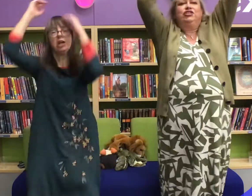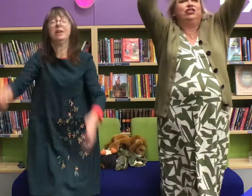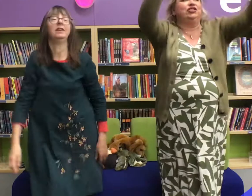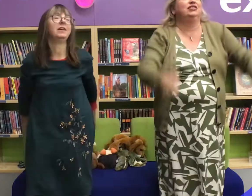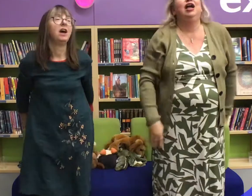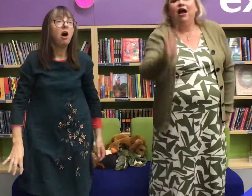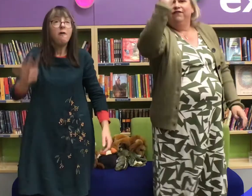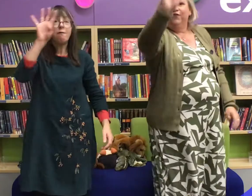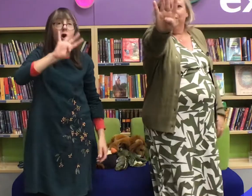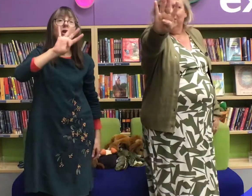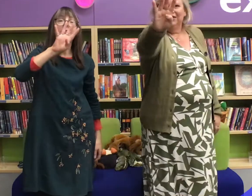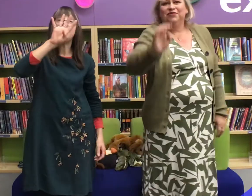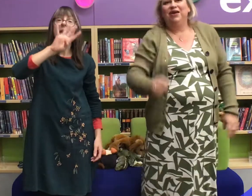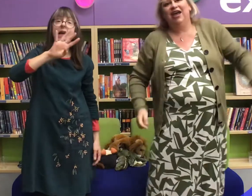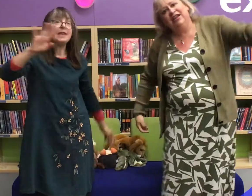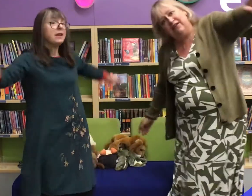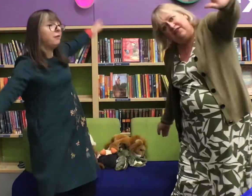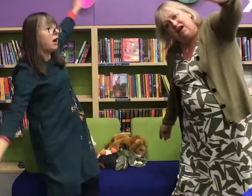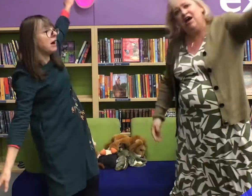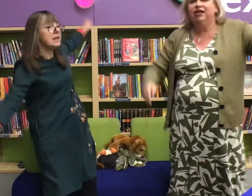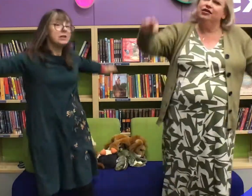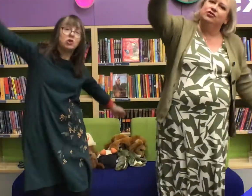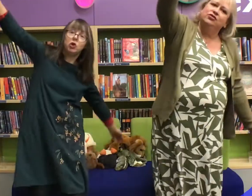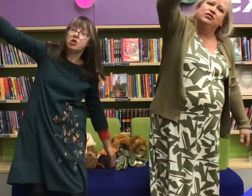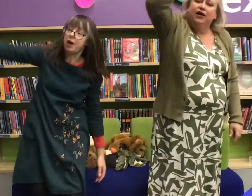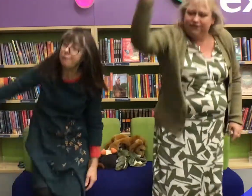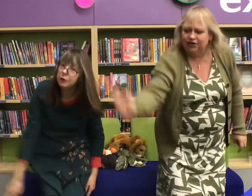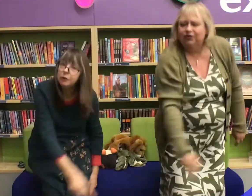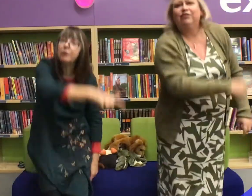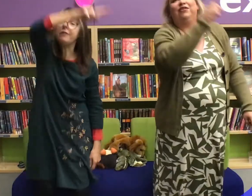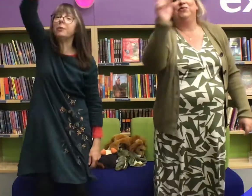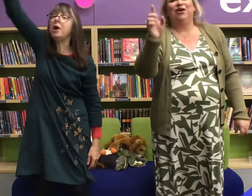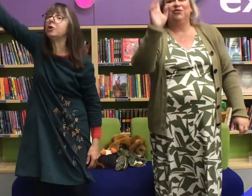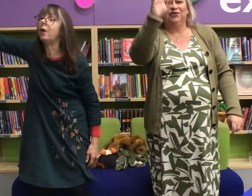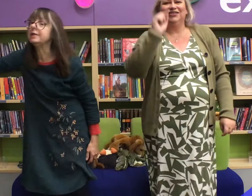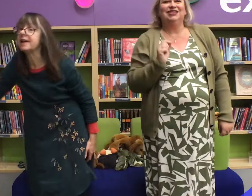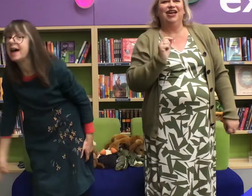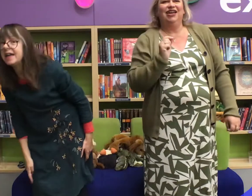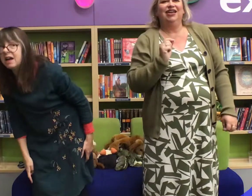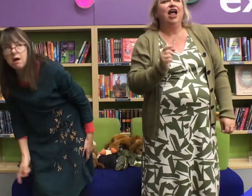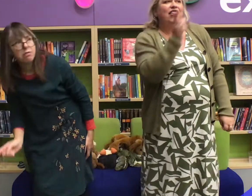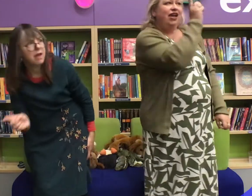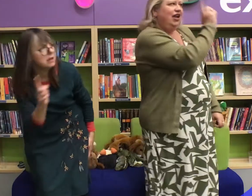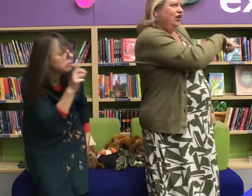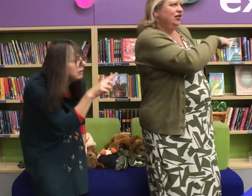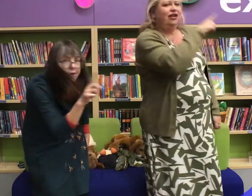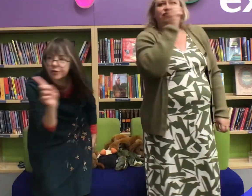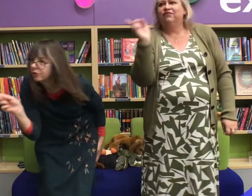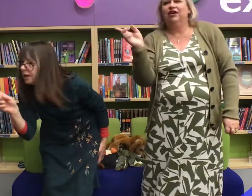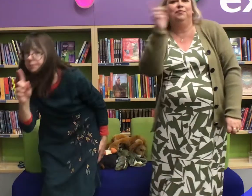Four little men in a flying saucer flew out the world one day they looked left and right